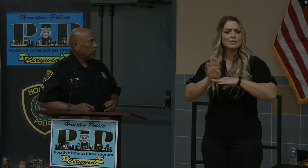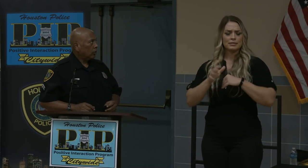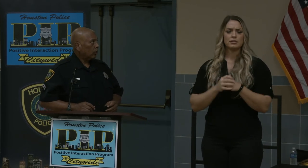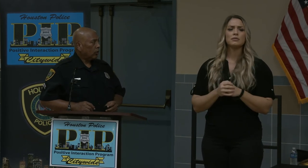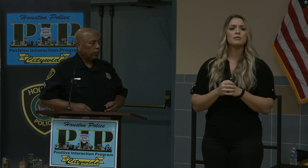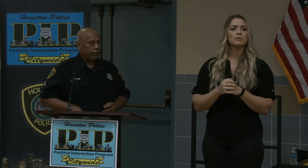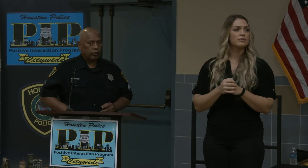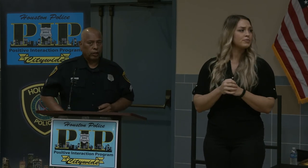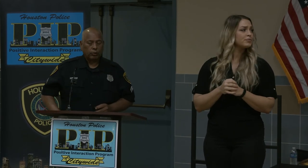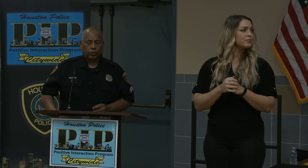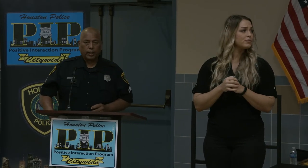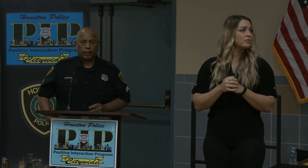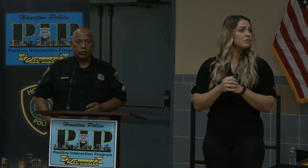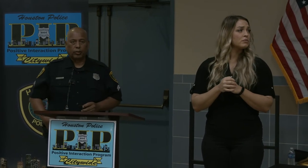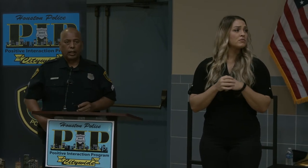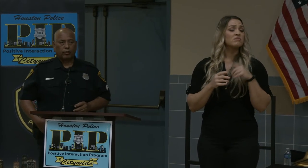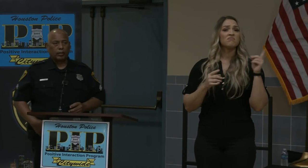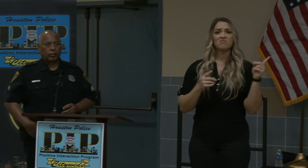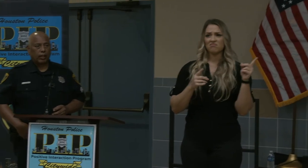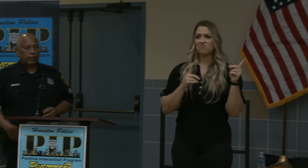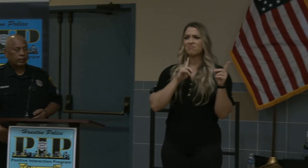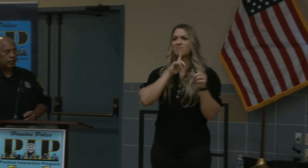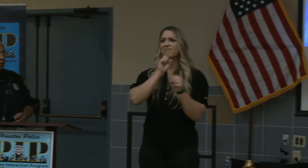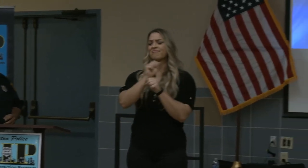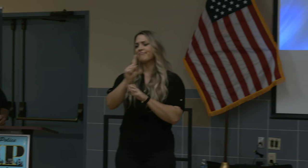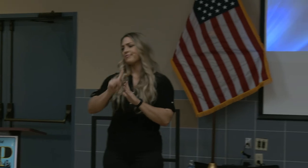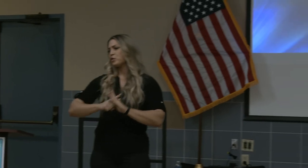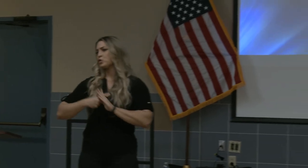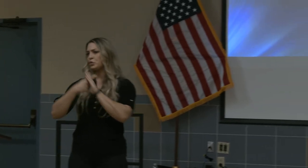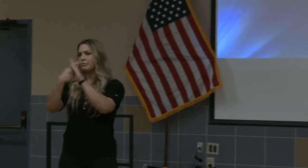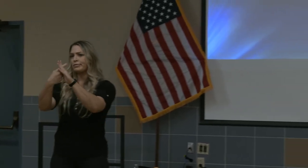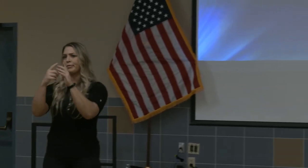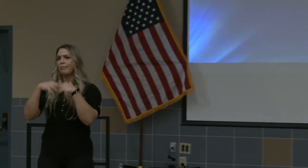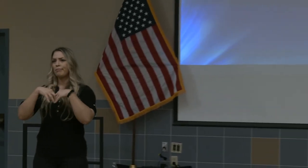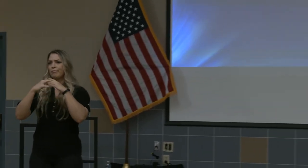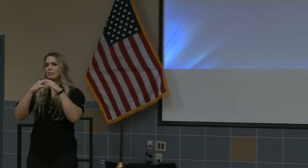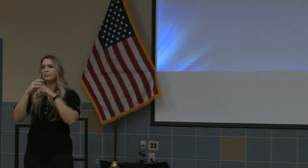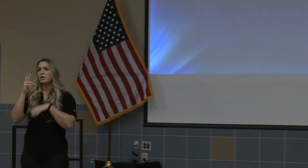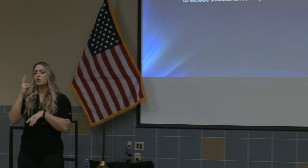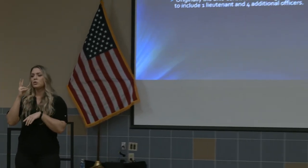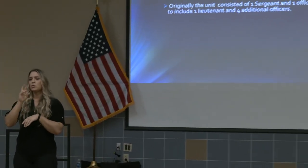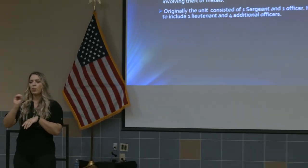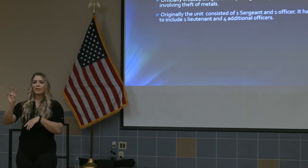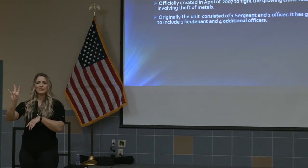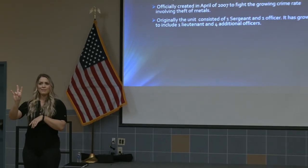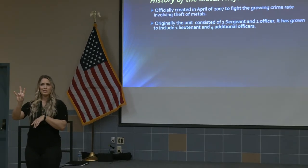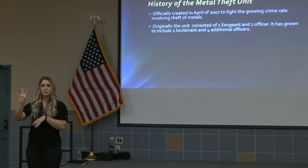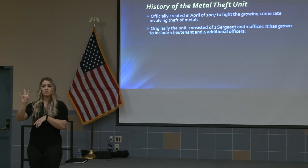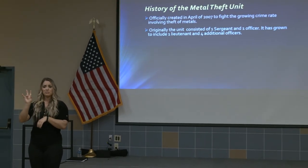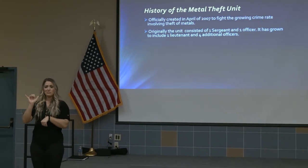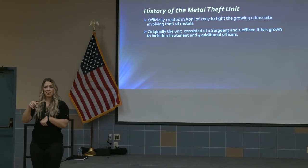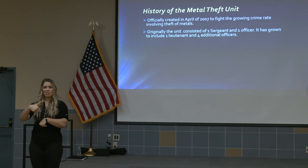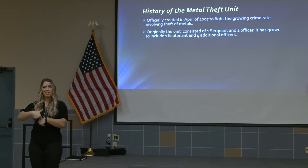so officially was created in 2007. uh at the time there was only one sergeant and one officer